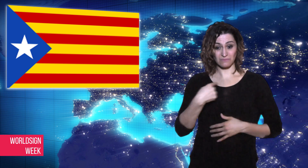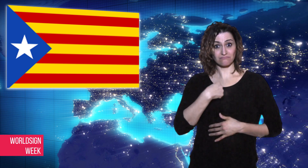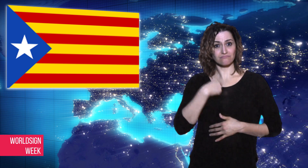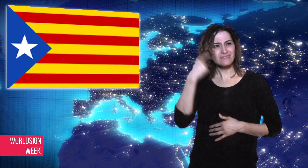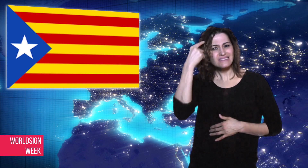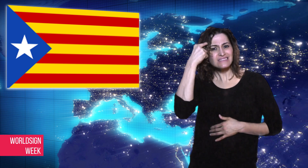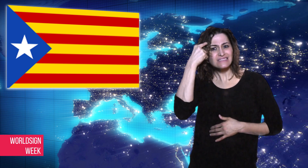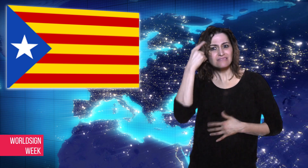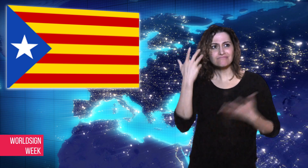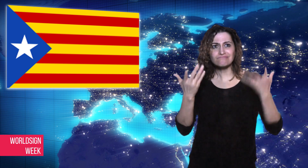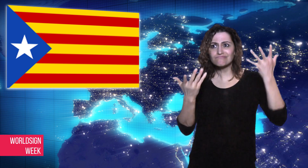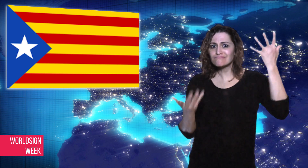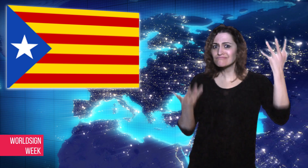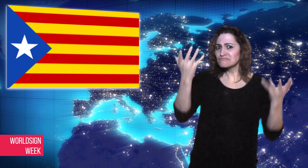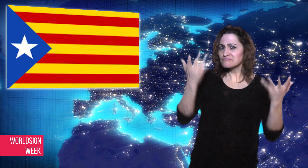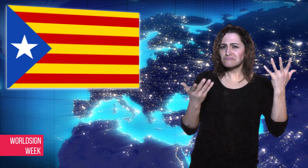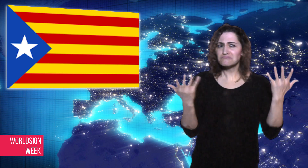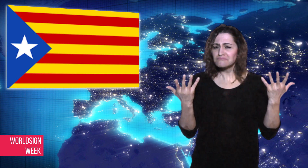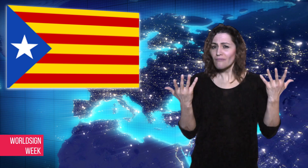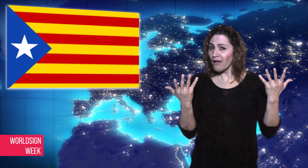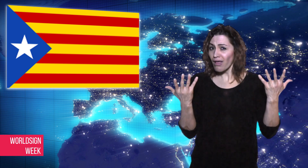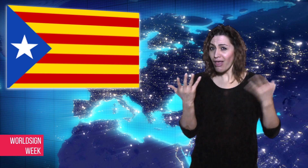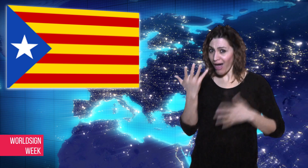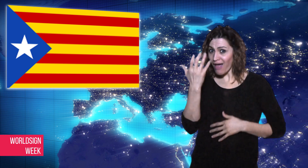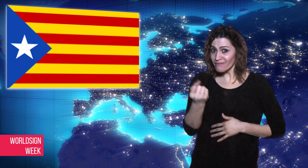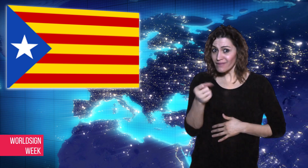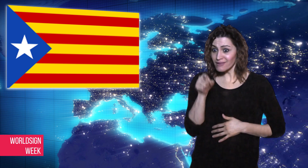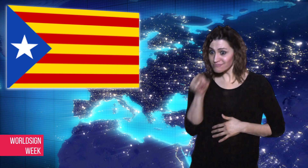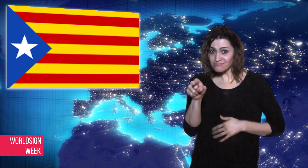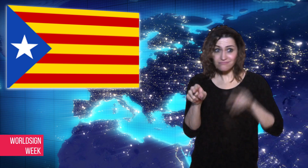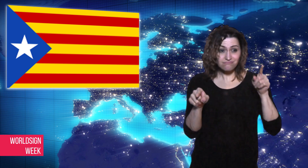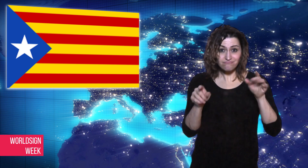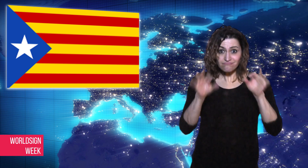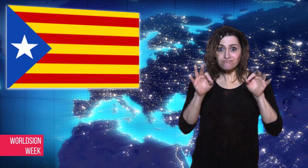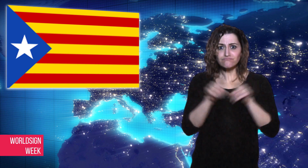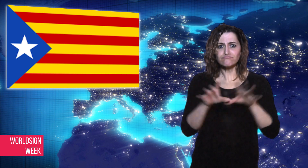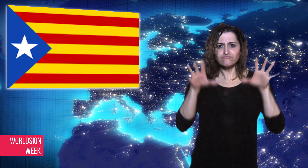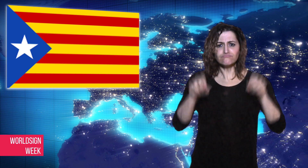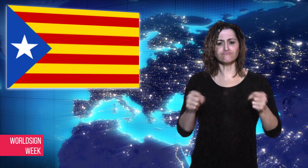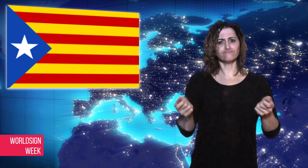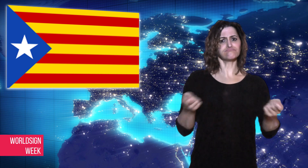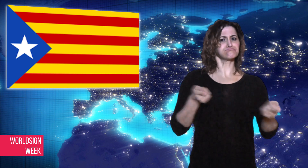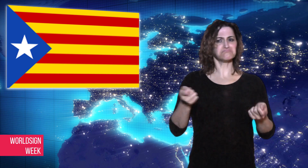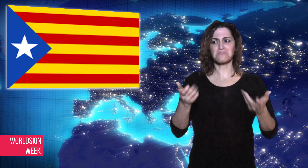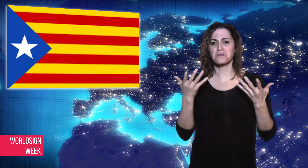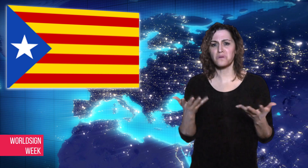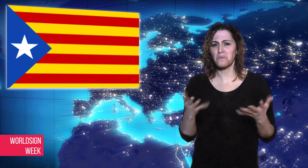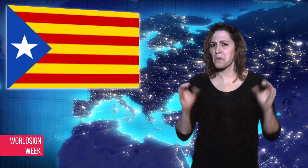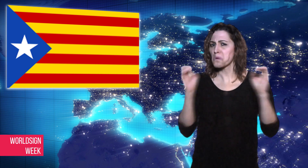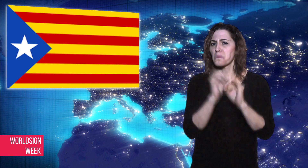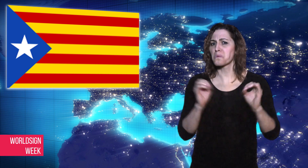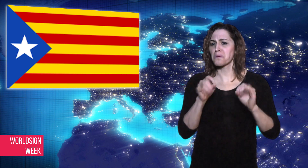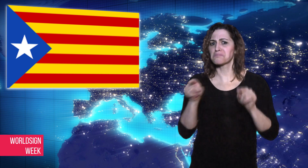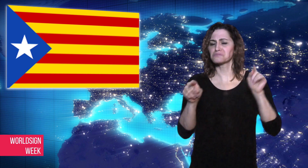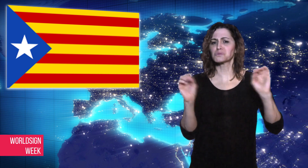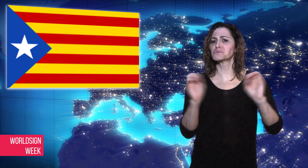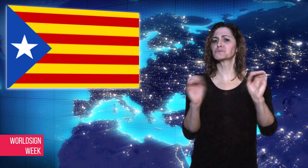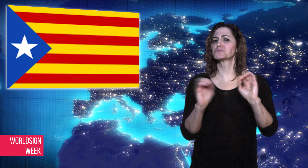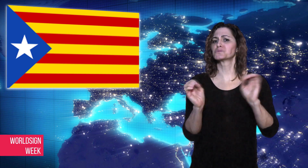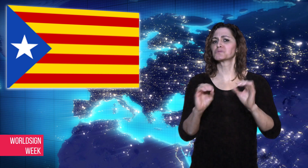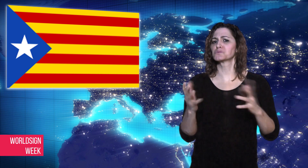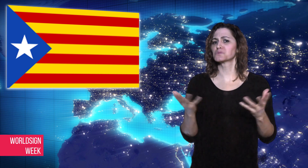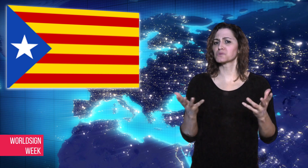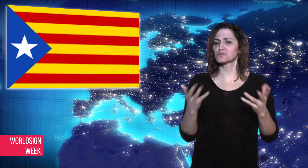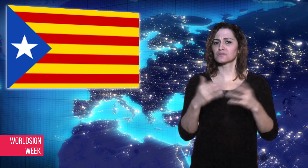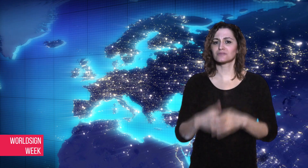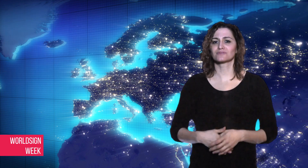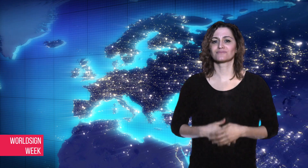in charge right now.”